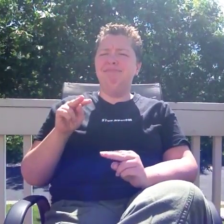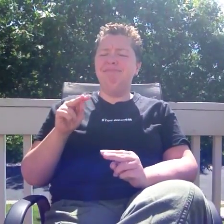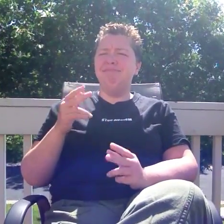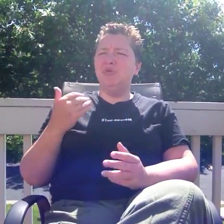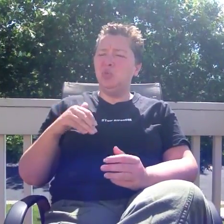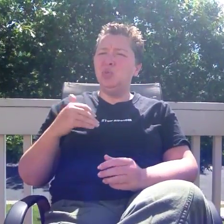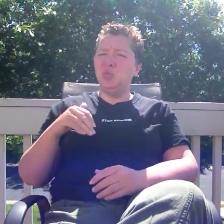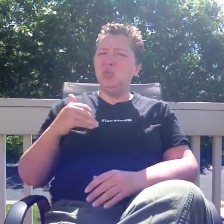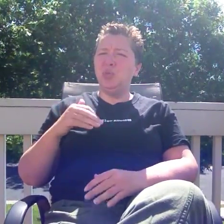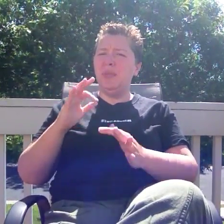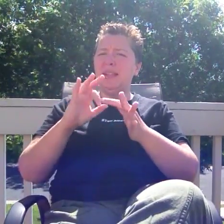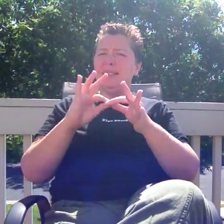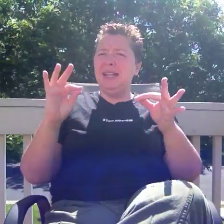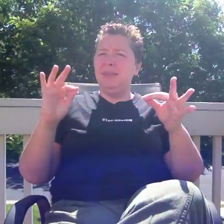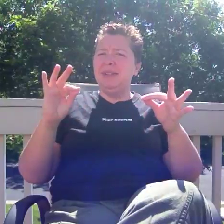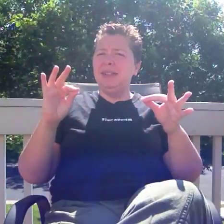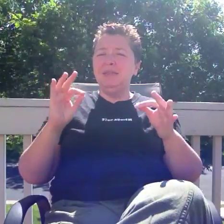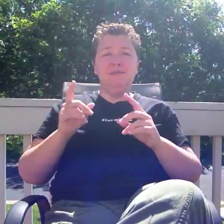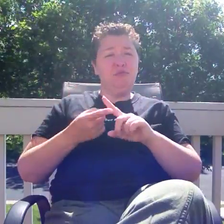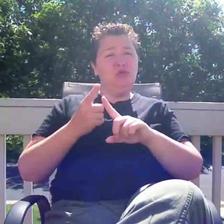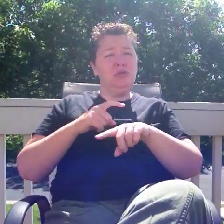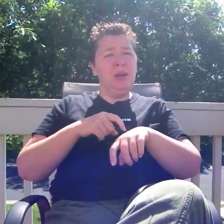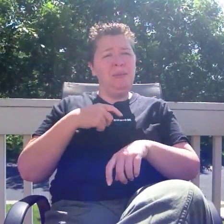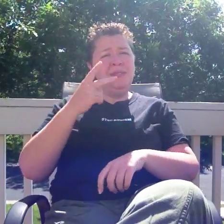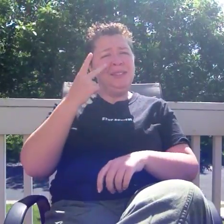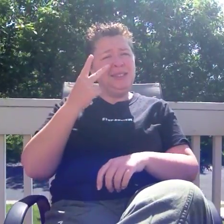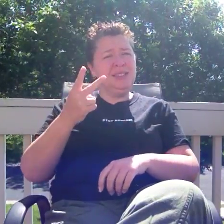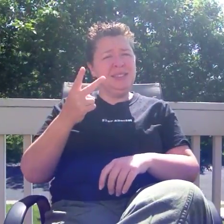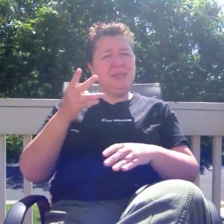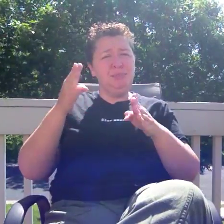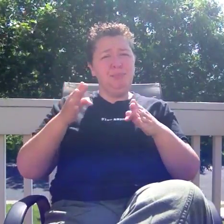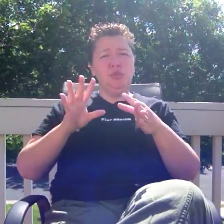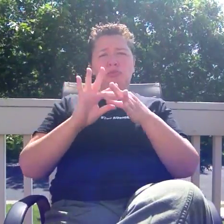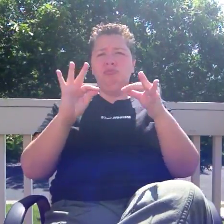This was the first time someone said that directly to us, and we